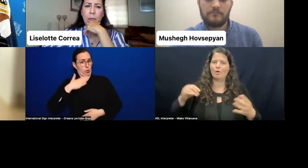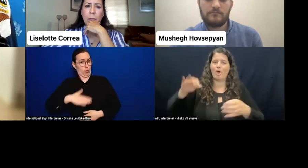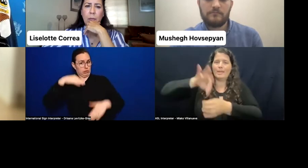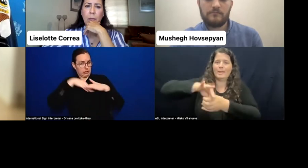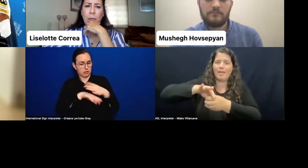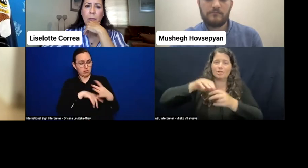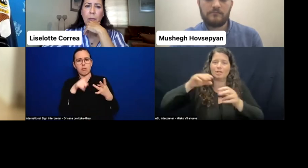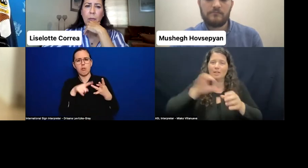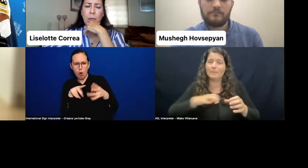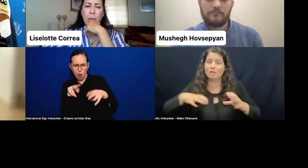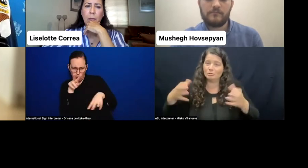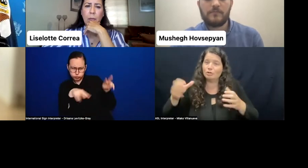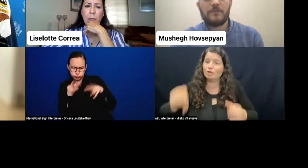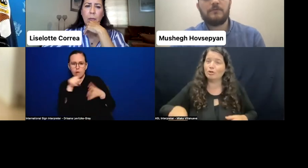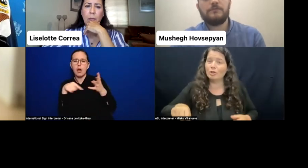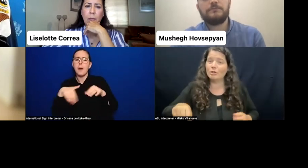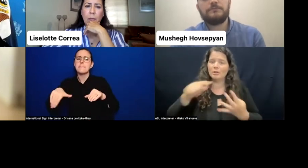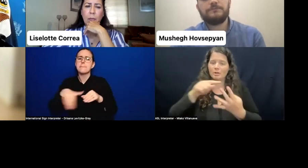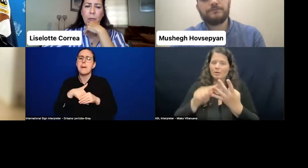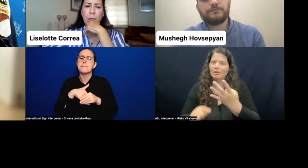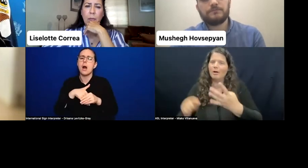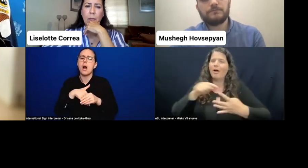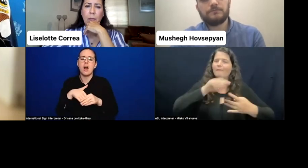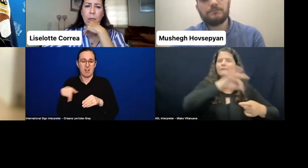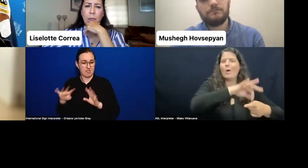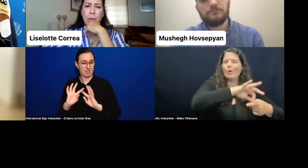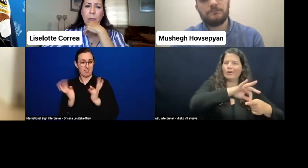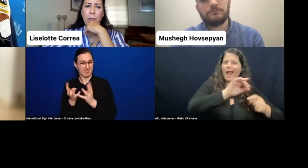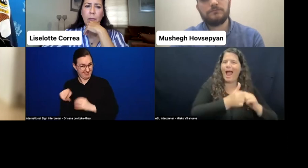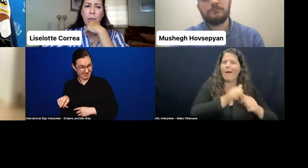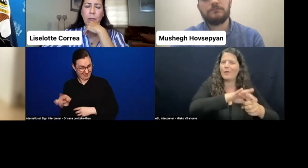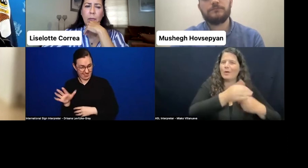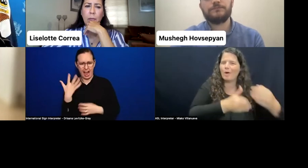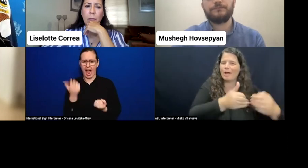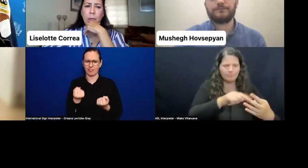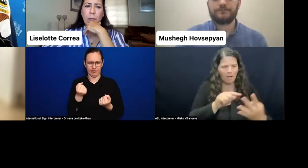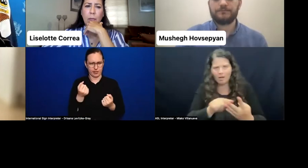And we have to ensure that persons with disabilities